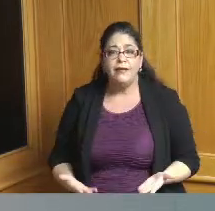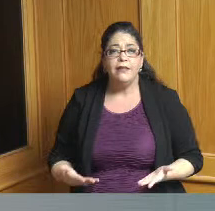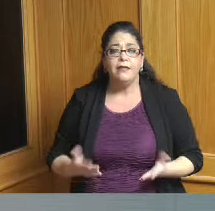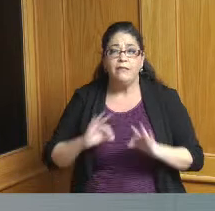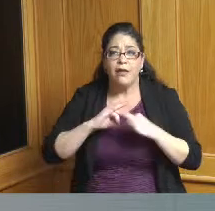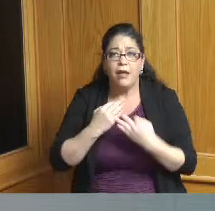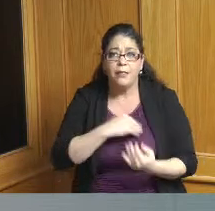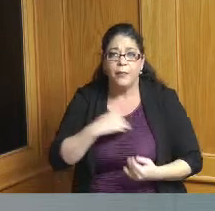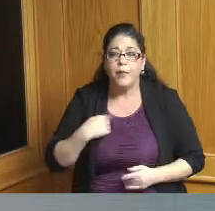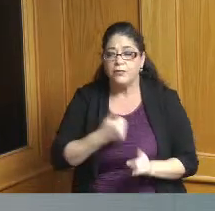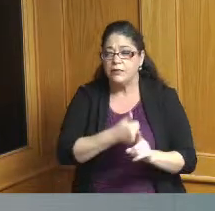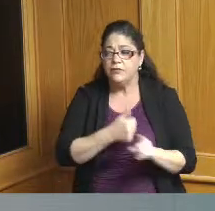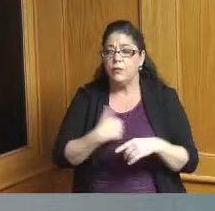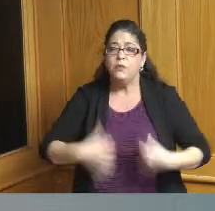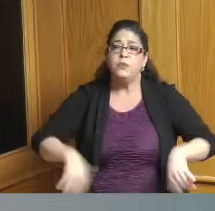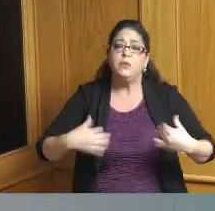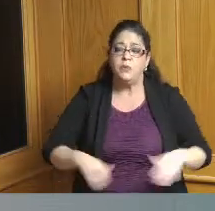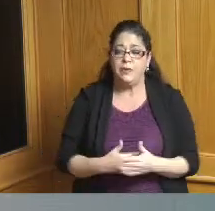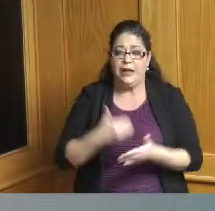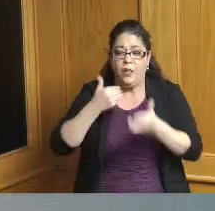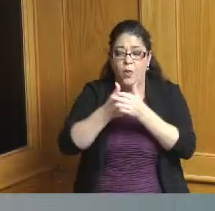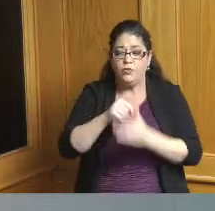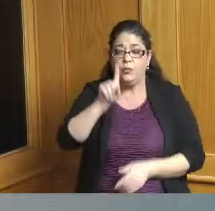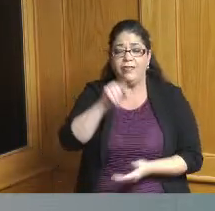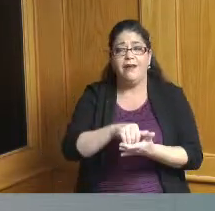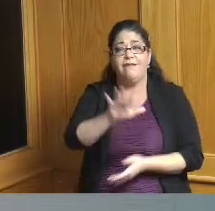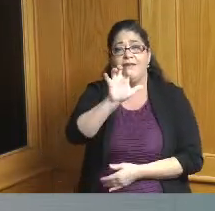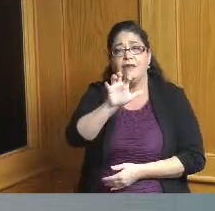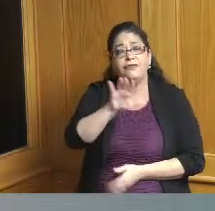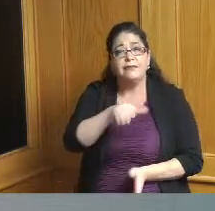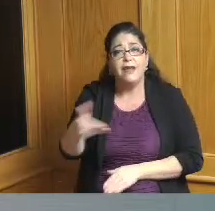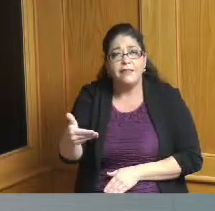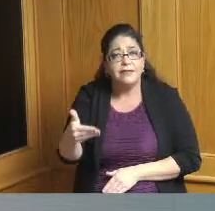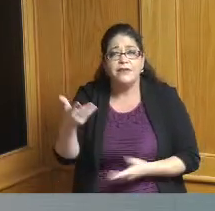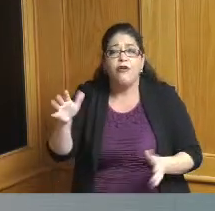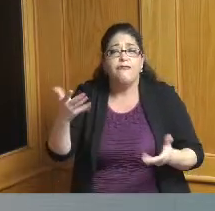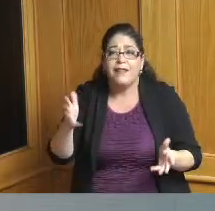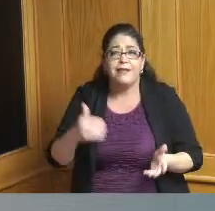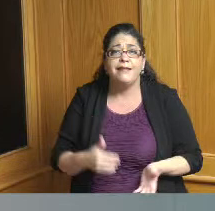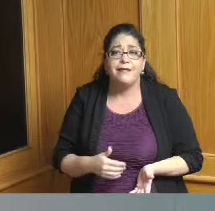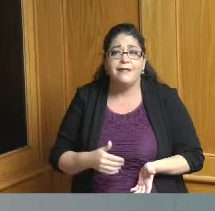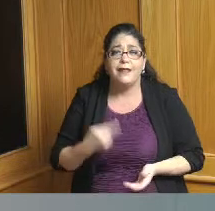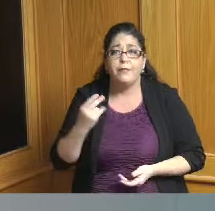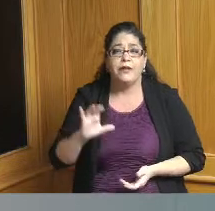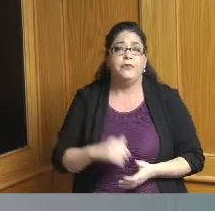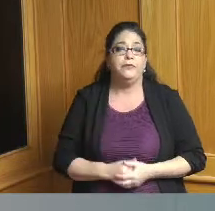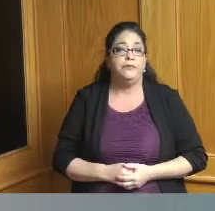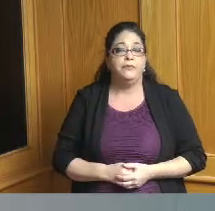1500 deaths within Hamilton County has certainly been an impact when looking at active cases in